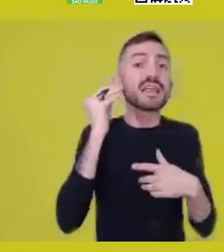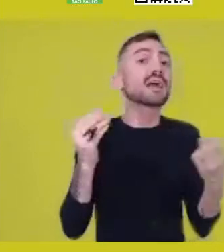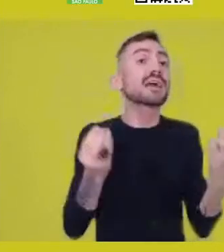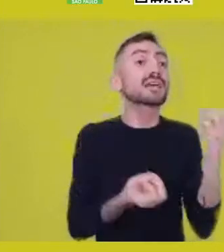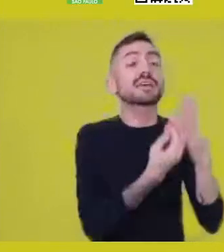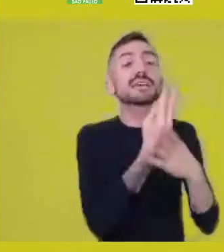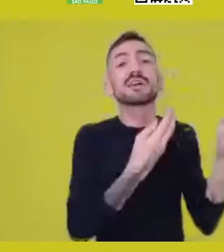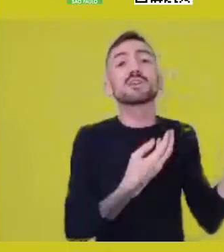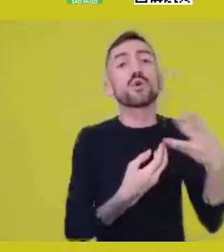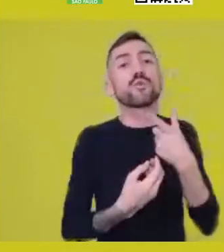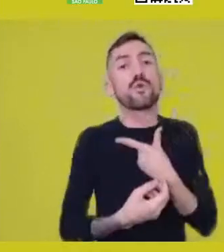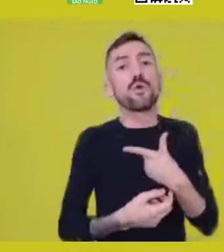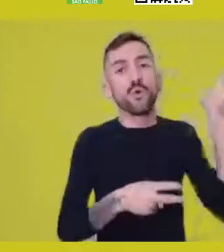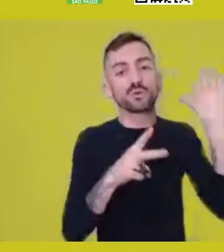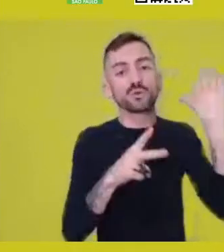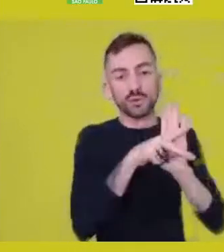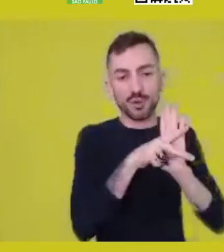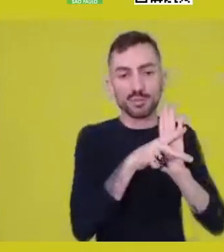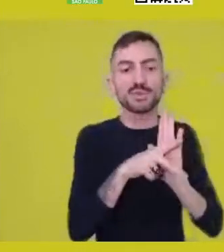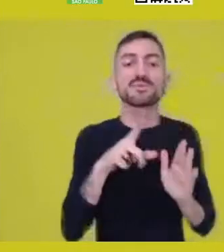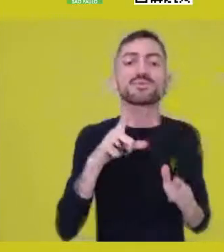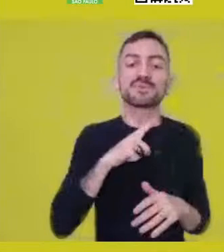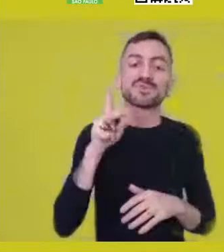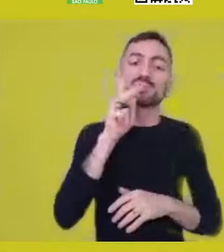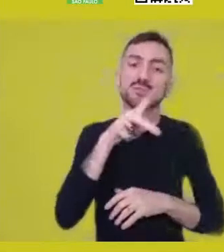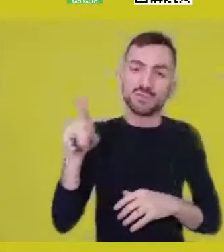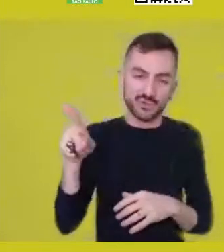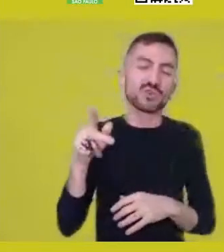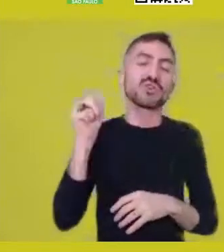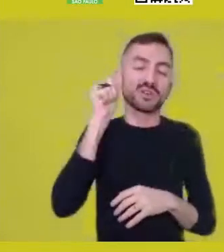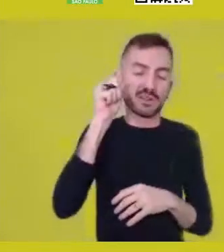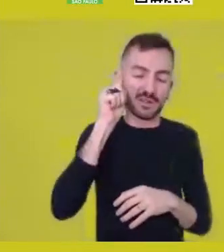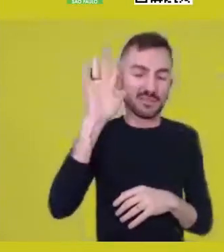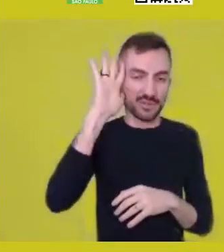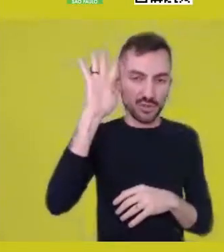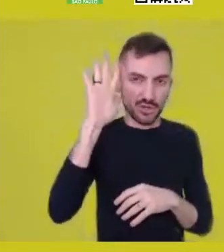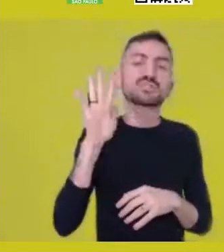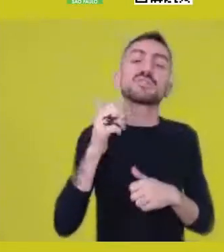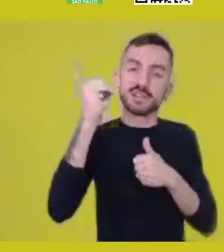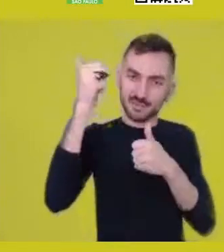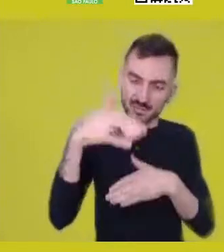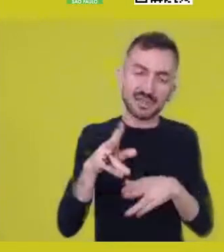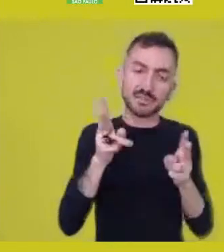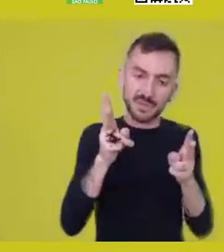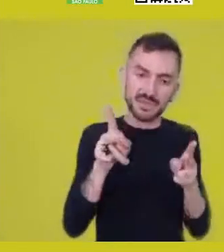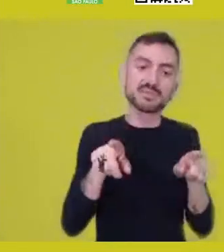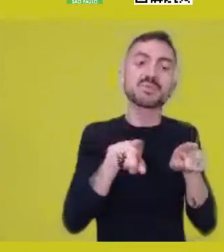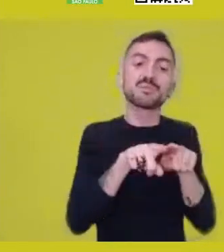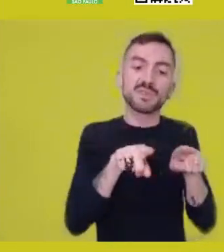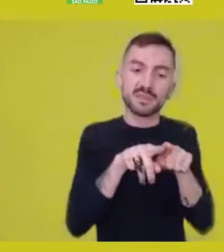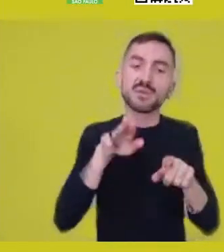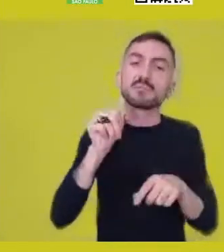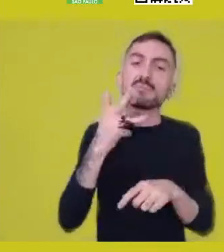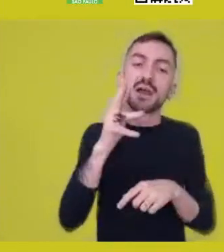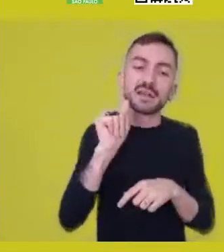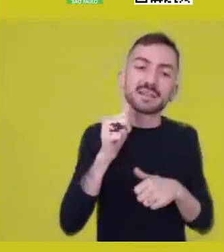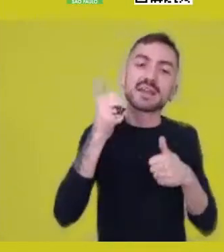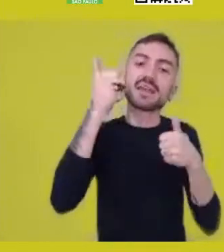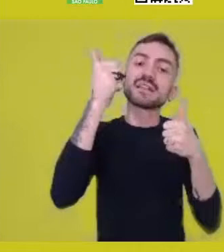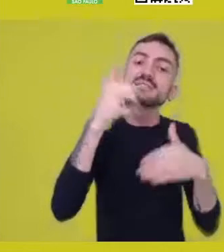Professor and philosopher Nayara Paula talks very well about that, and Marimba Ani herself talks about the aesthetics of behavior,